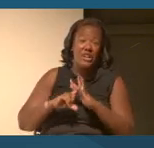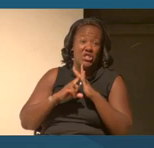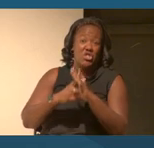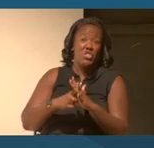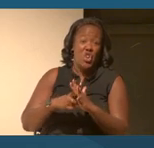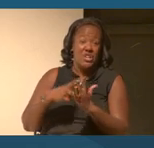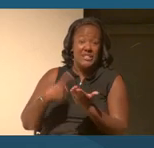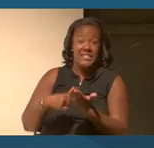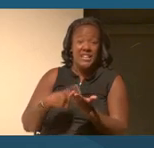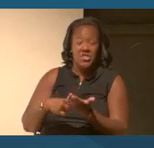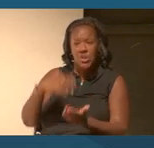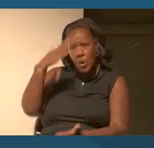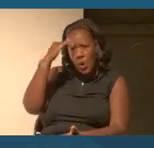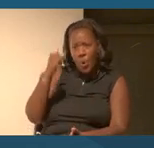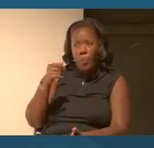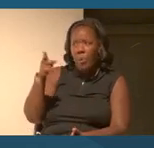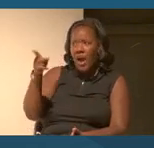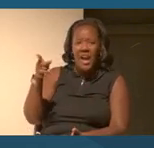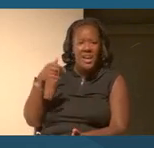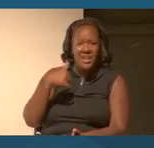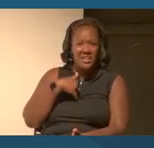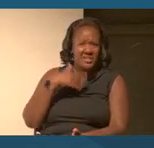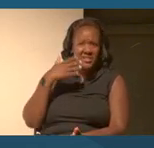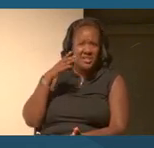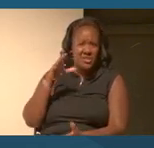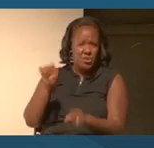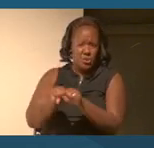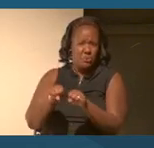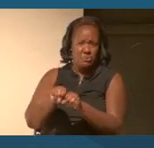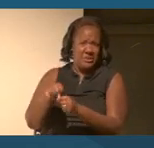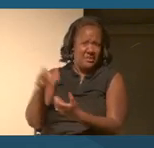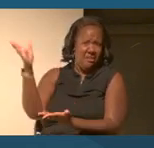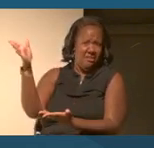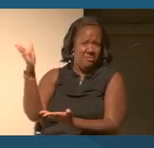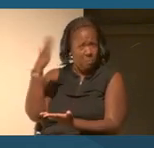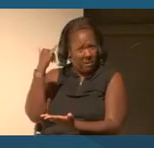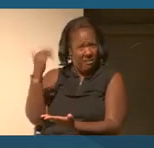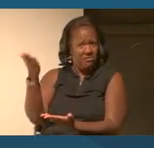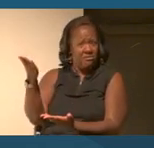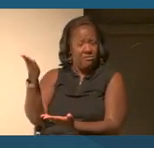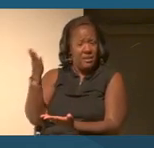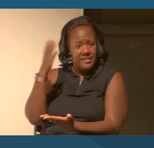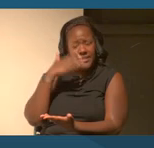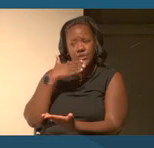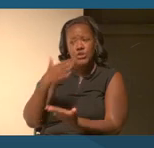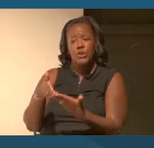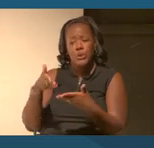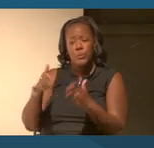Why does he have equity on the back? You know, it's a great kind of word way into through artifacts.